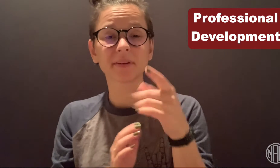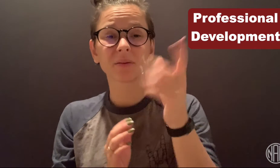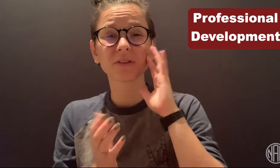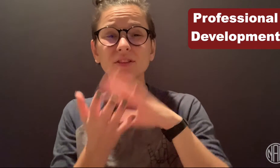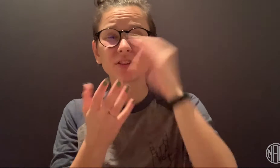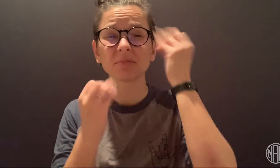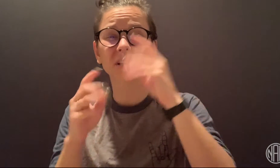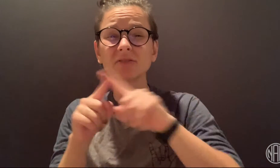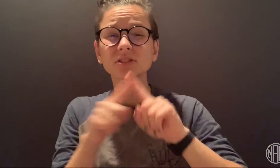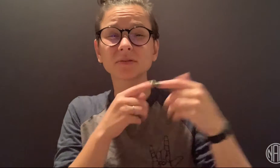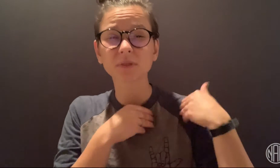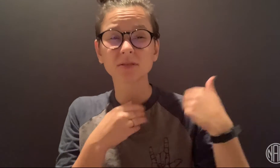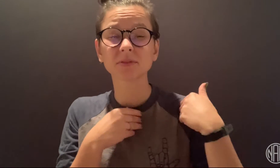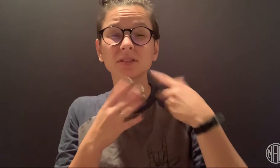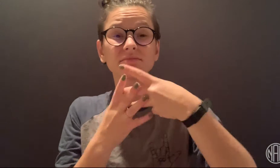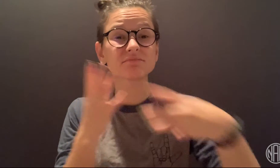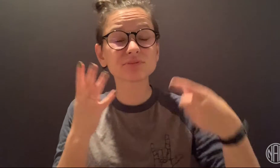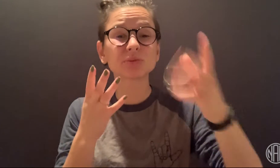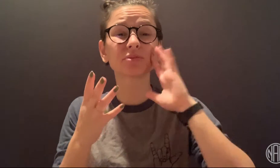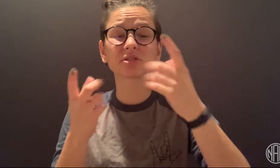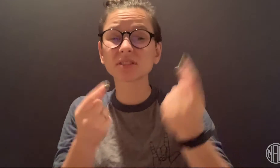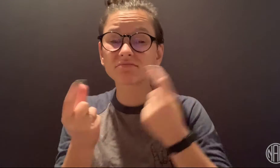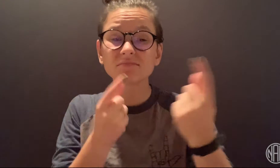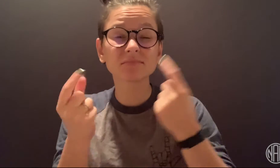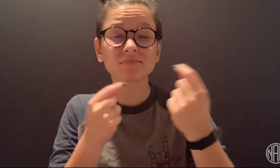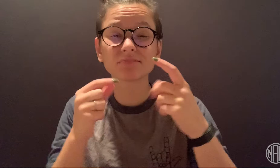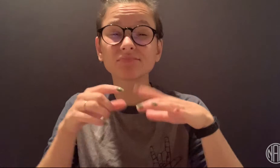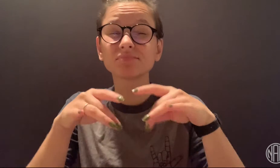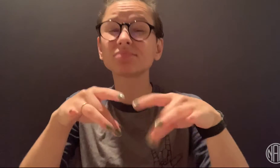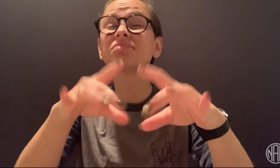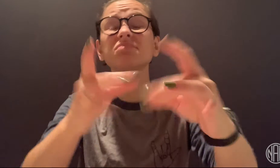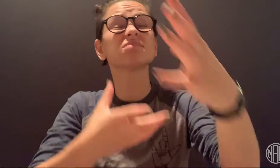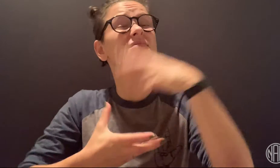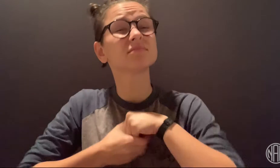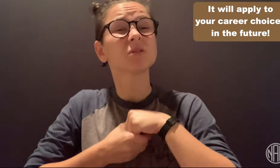The responsibilities you’ll do and learn on the job will apply